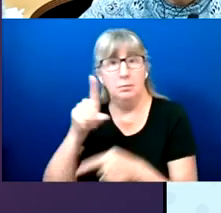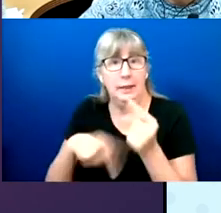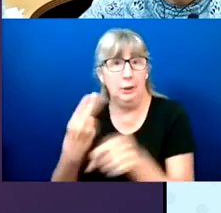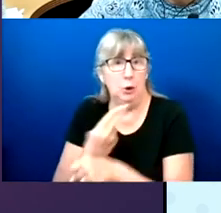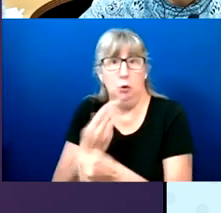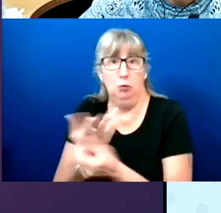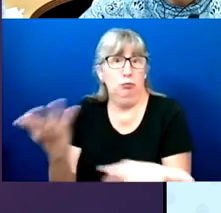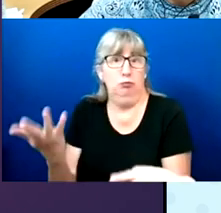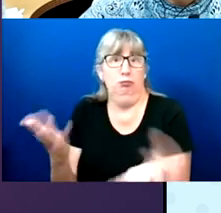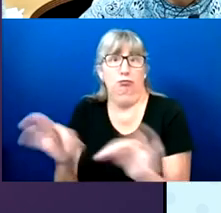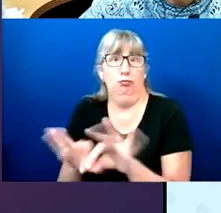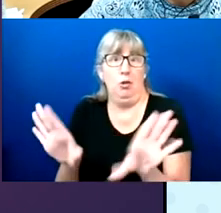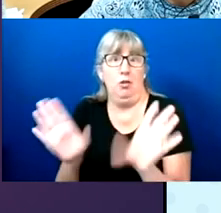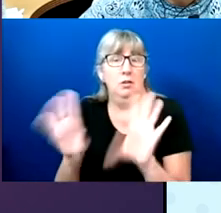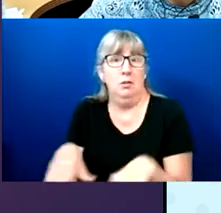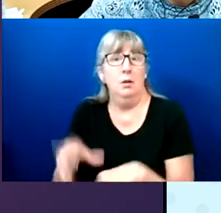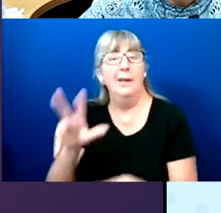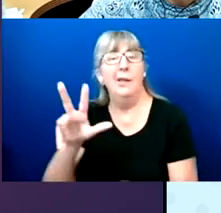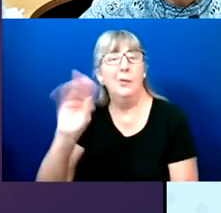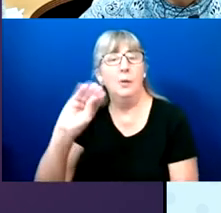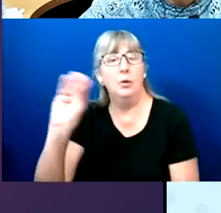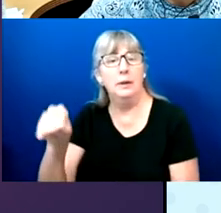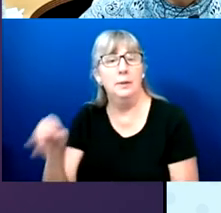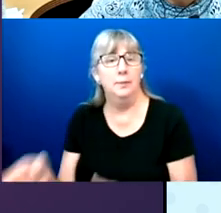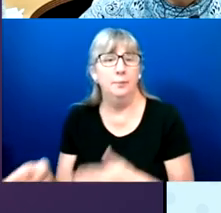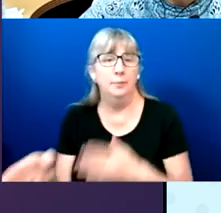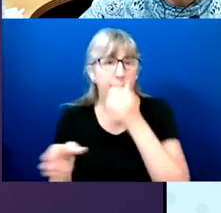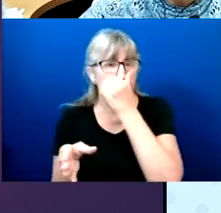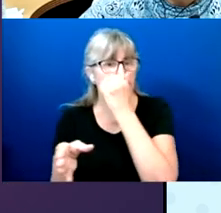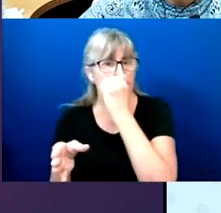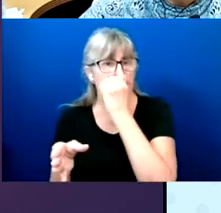I simply wanted to try it was at 24%.